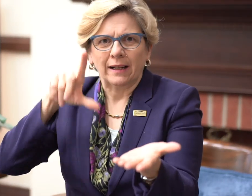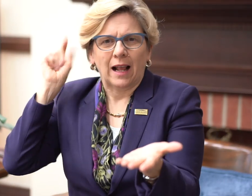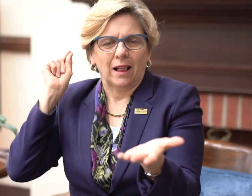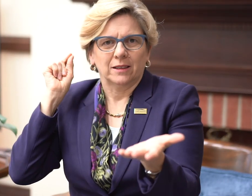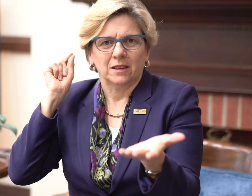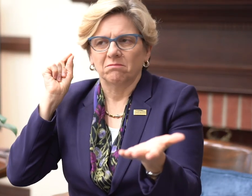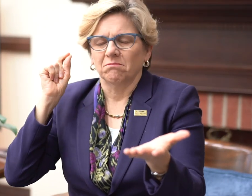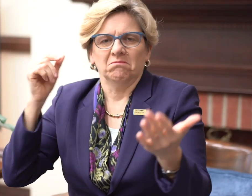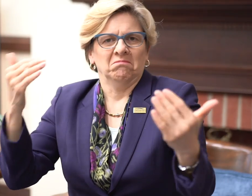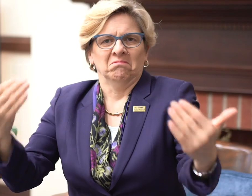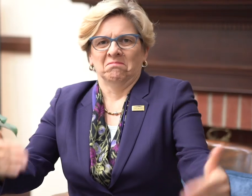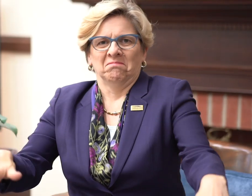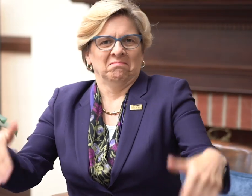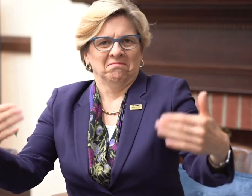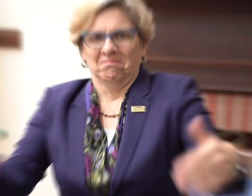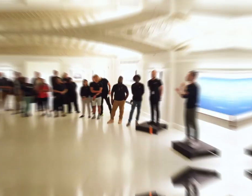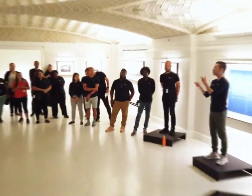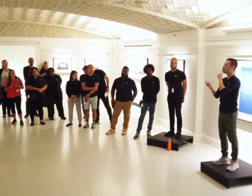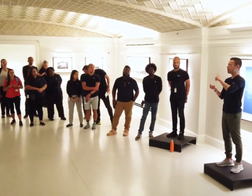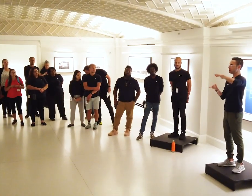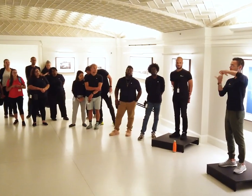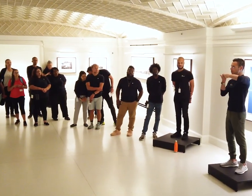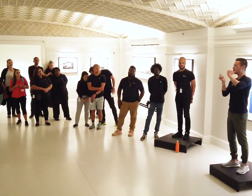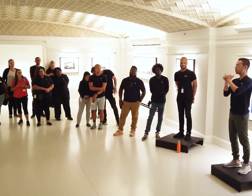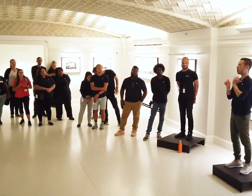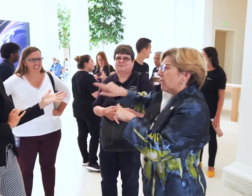Apple and for Gallaudet